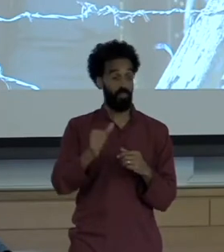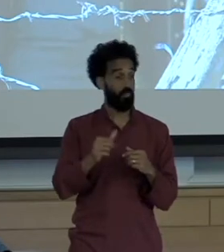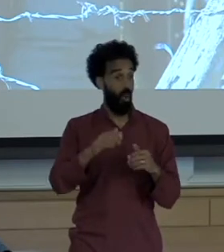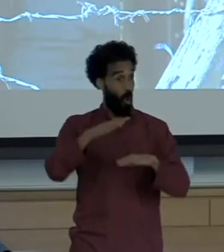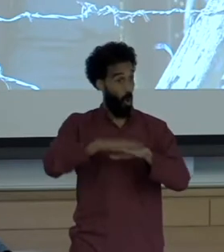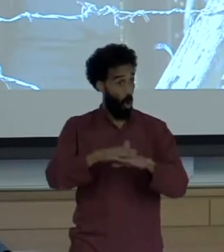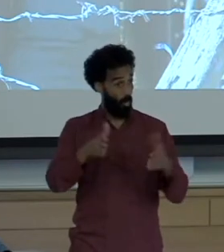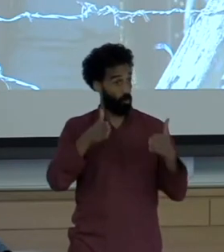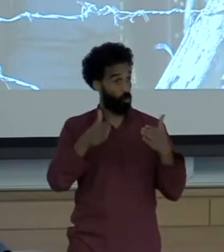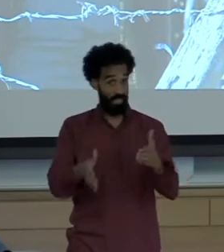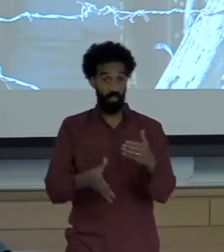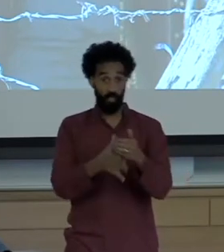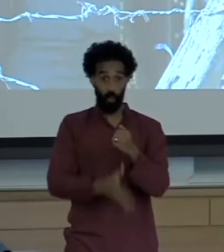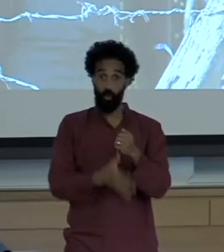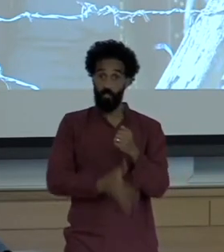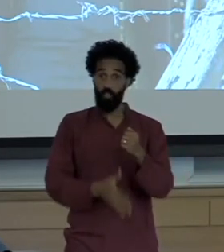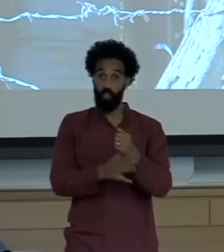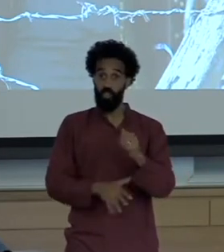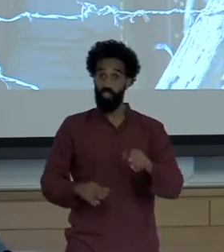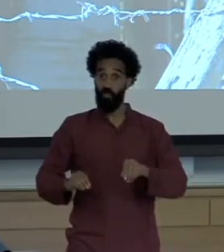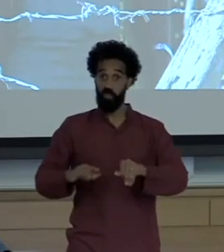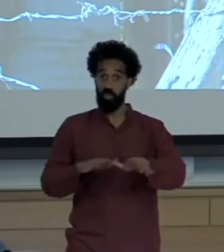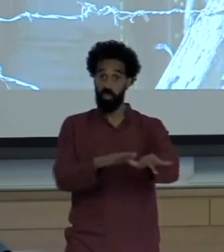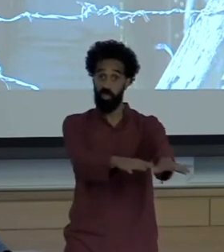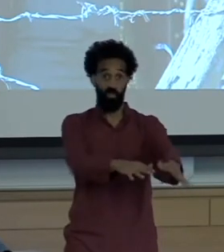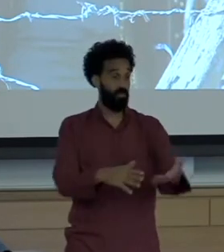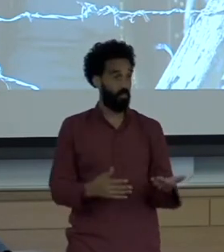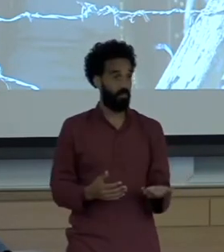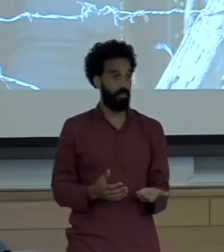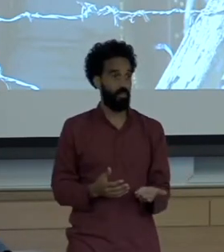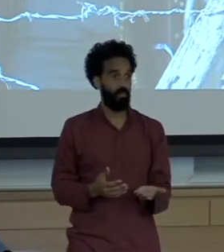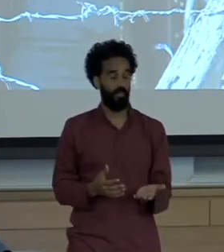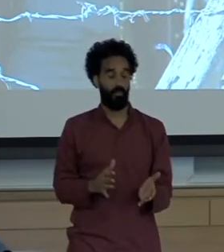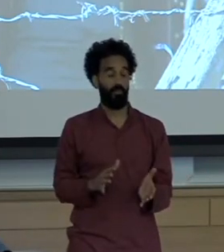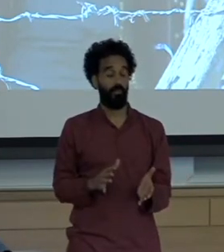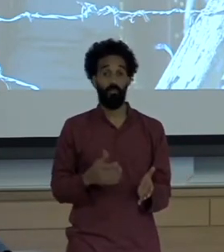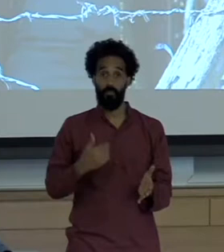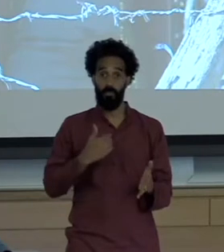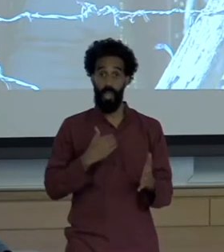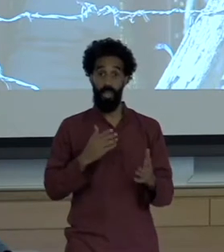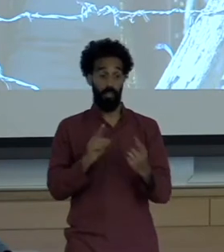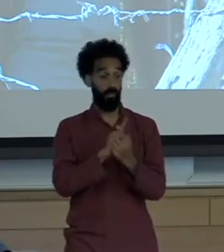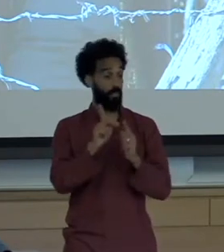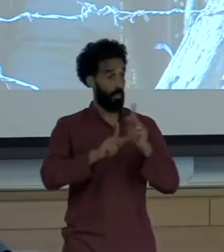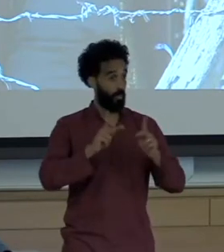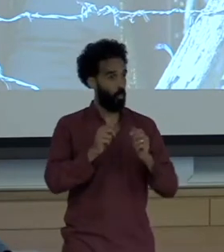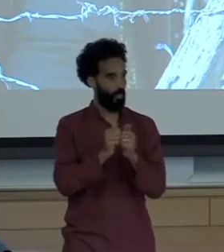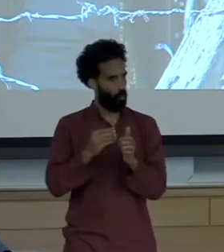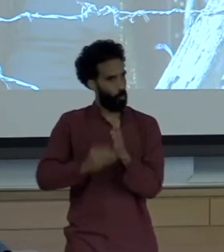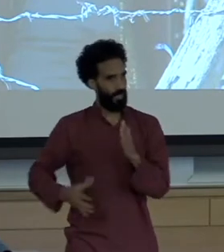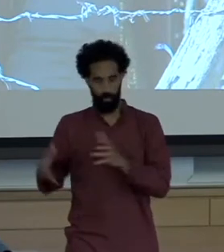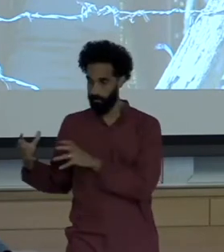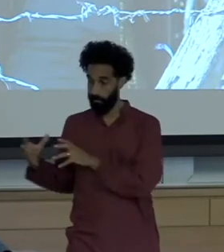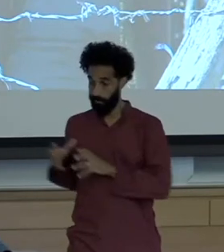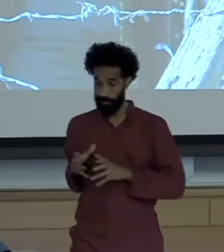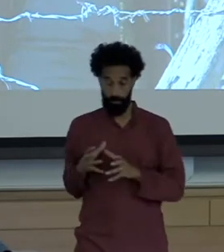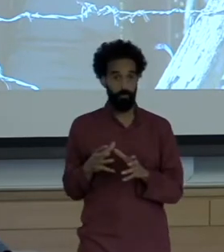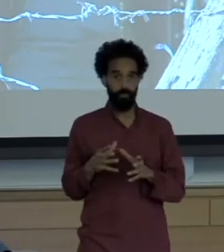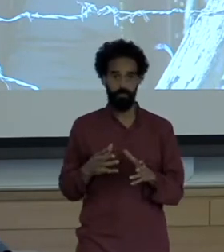Which is of course is a dirt road And as I interviewed people with my students all well fed from the U.S